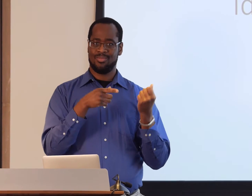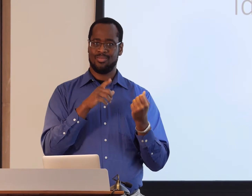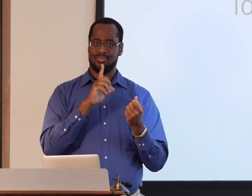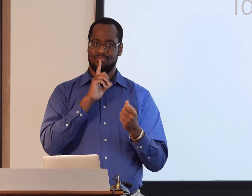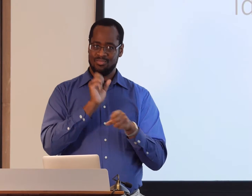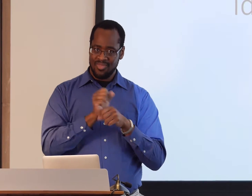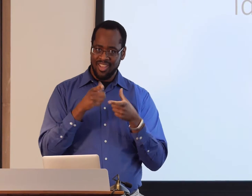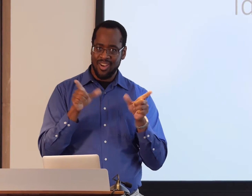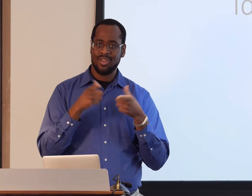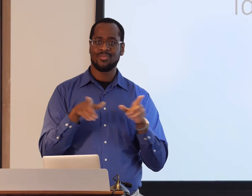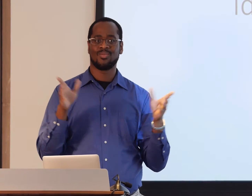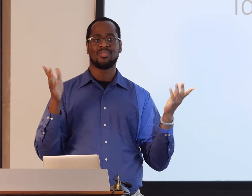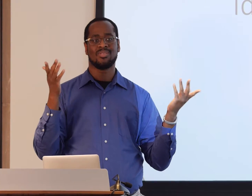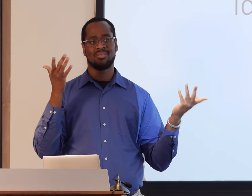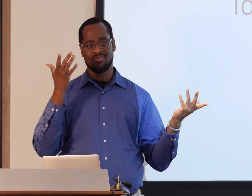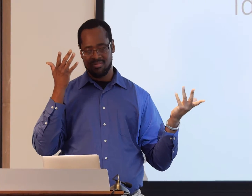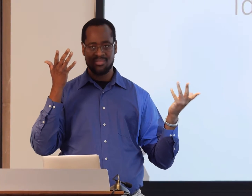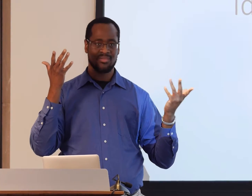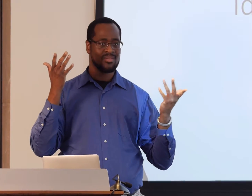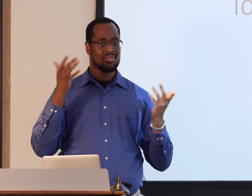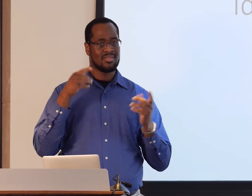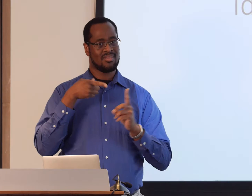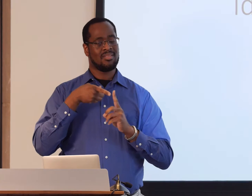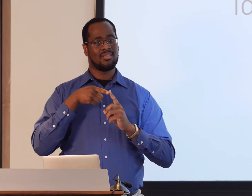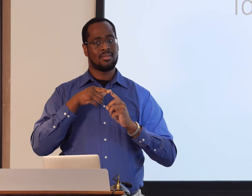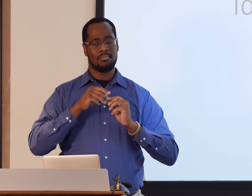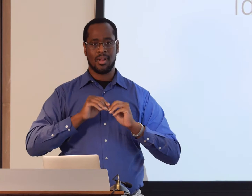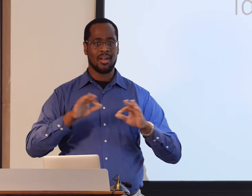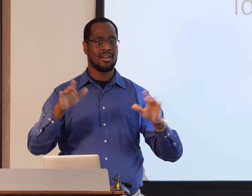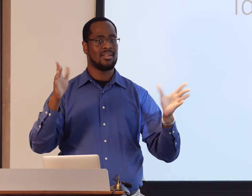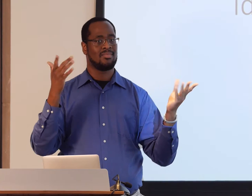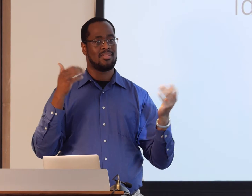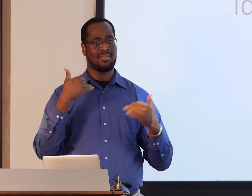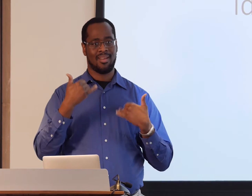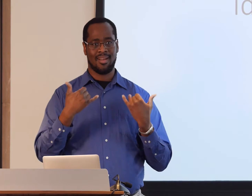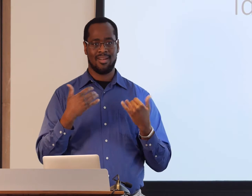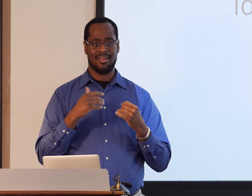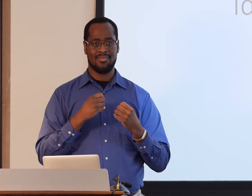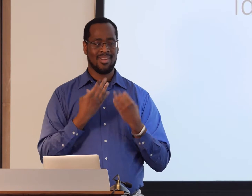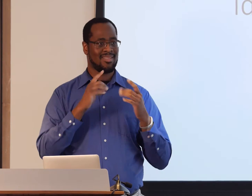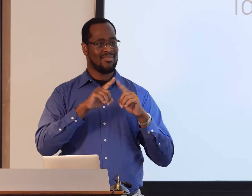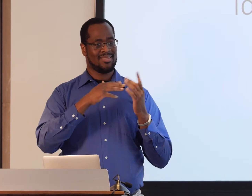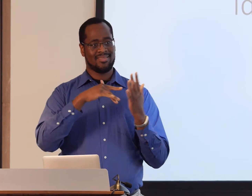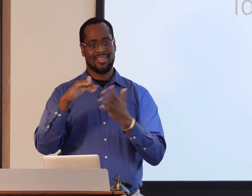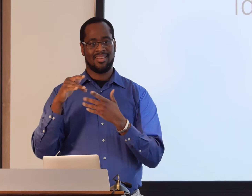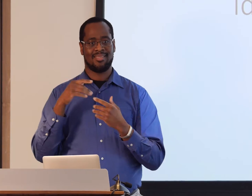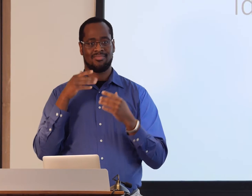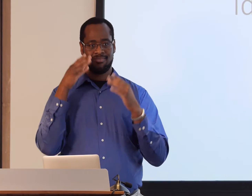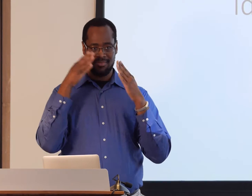with William Stokoe, and we found that ASL was truly a language. And from then the research started,